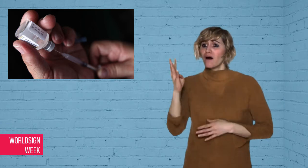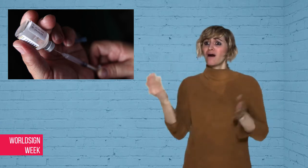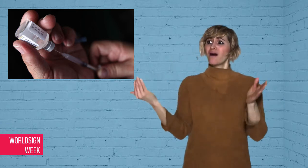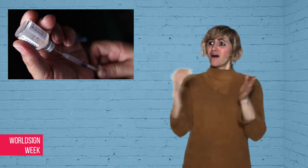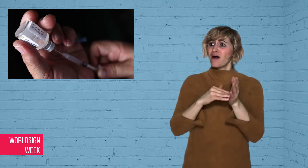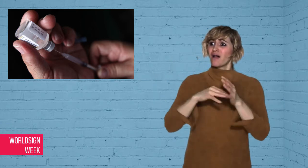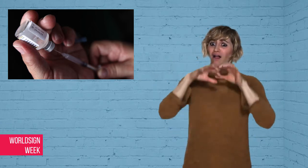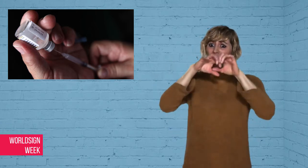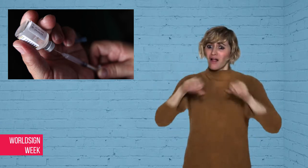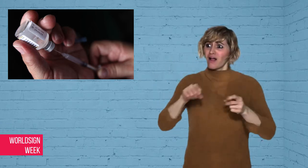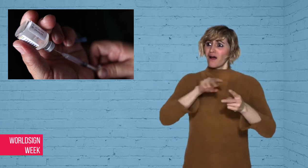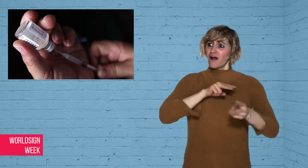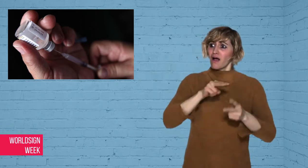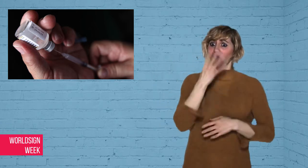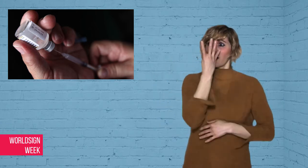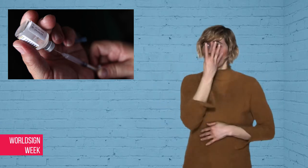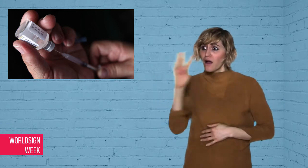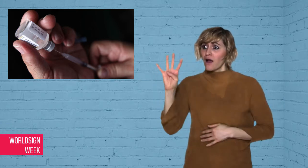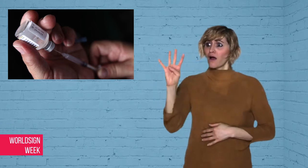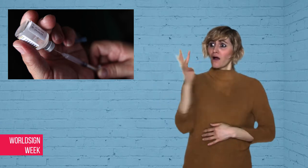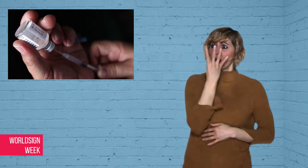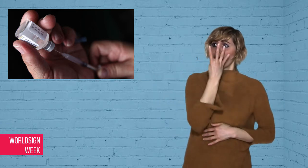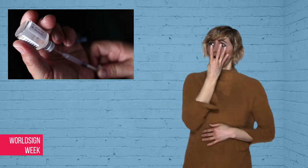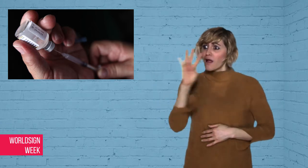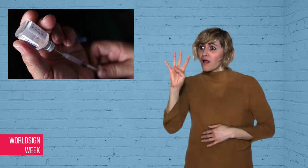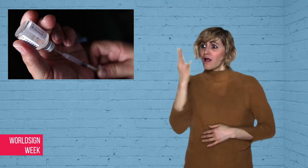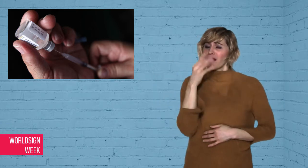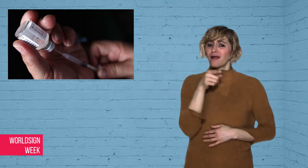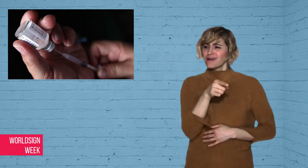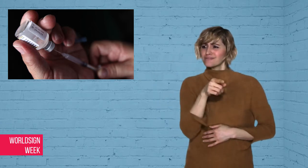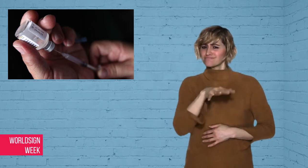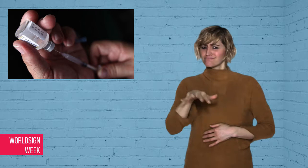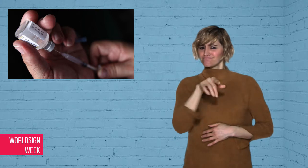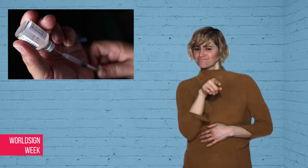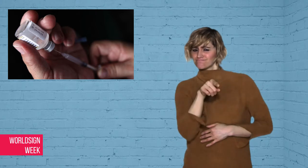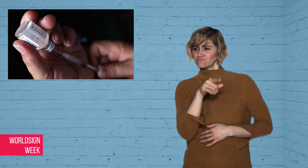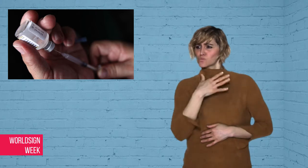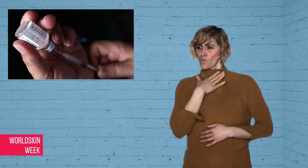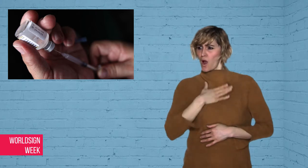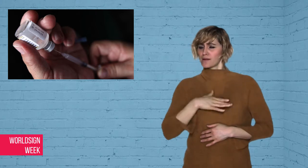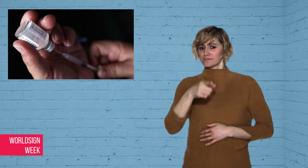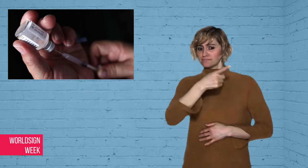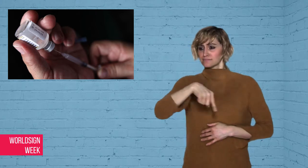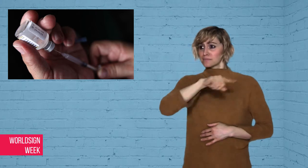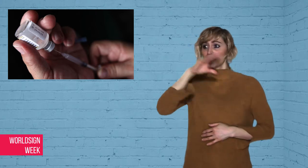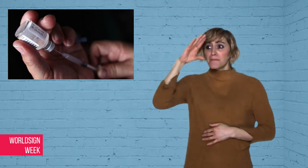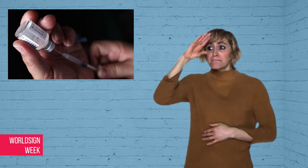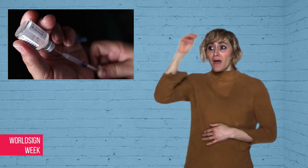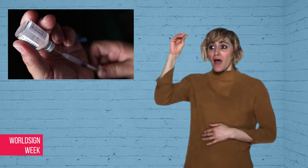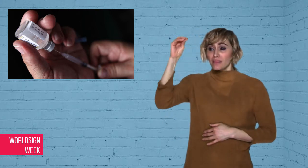high-risk sex offenders. Chemical